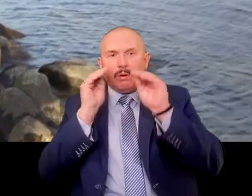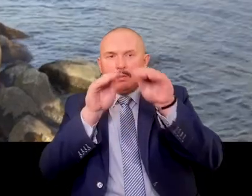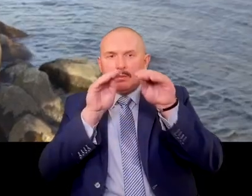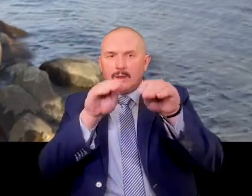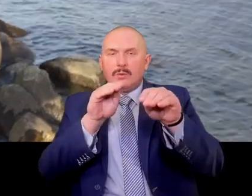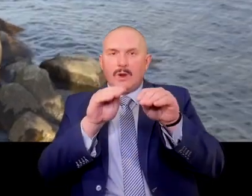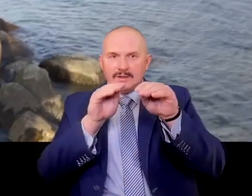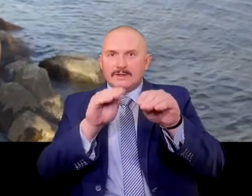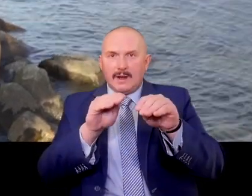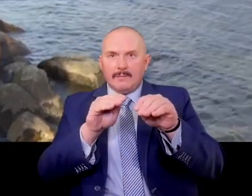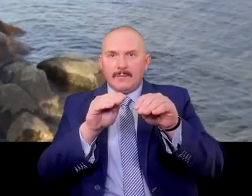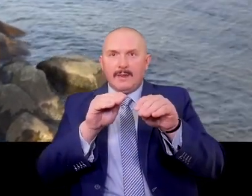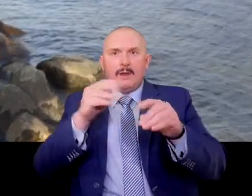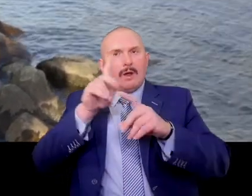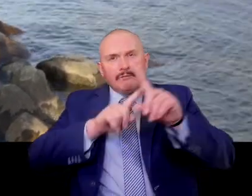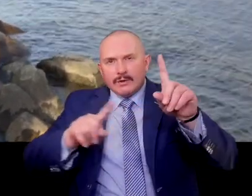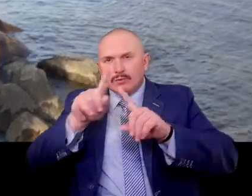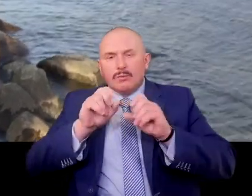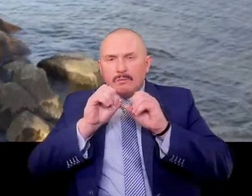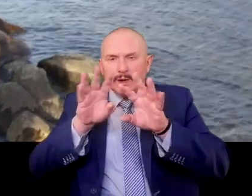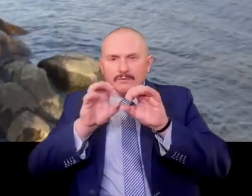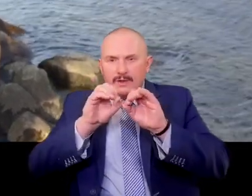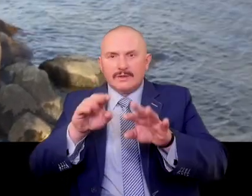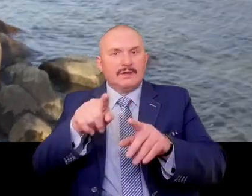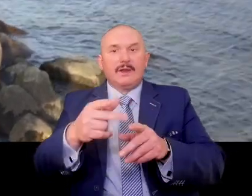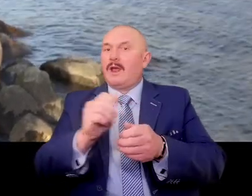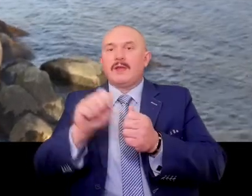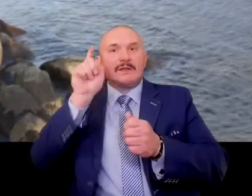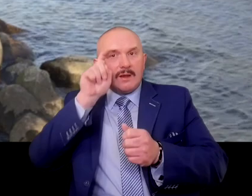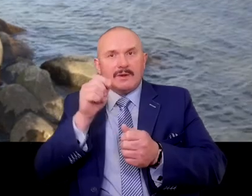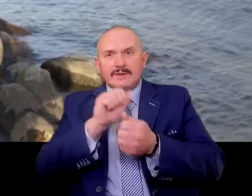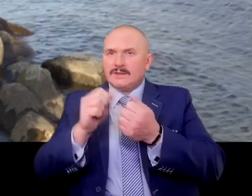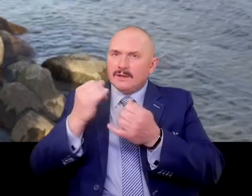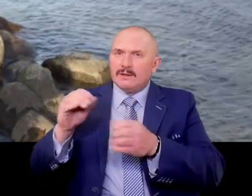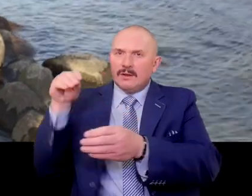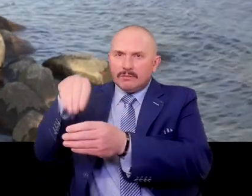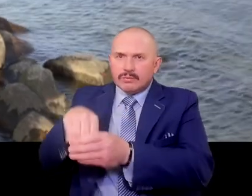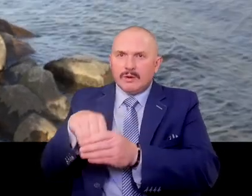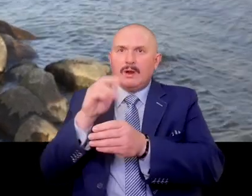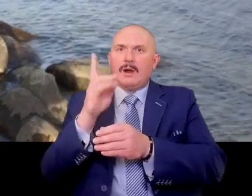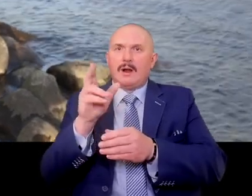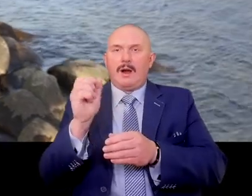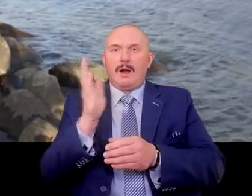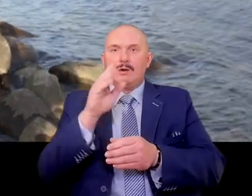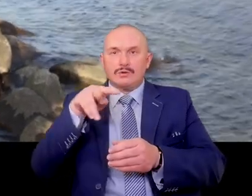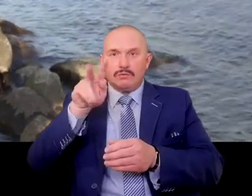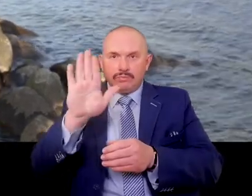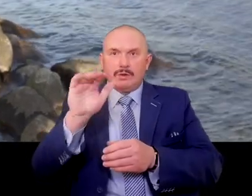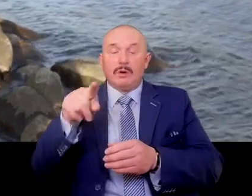that they had some distinctiveness. This was necessarily connected with the Catholic faith, with temples